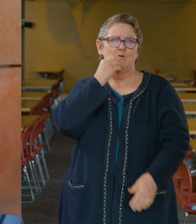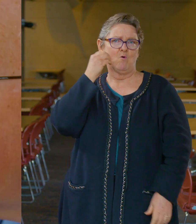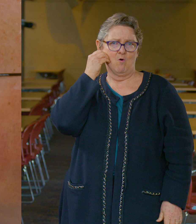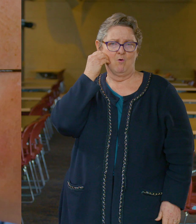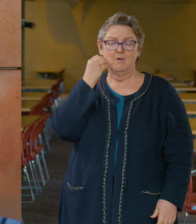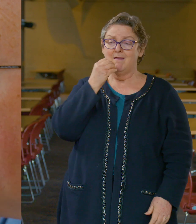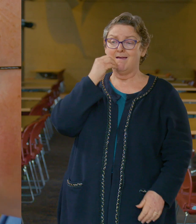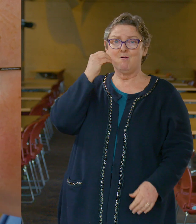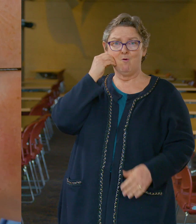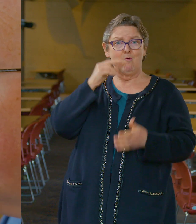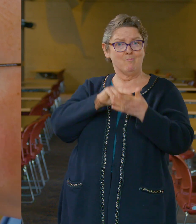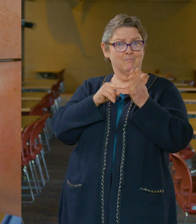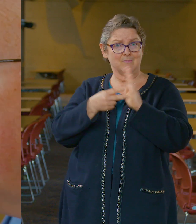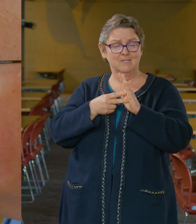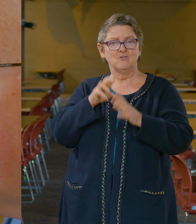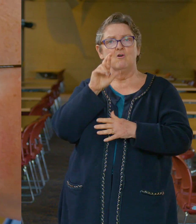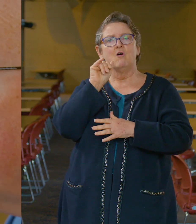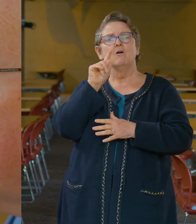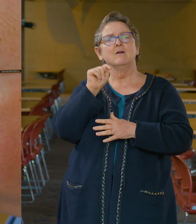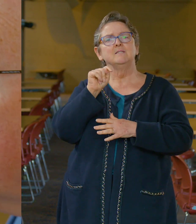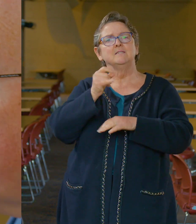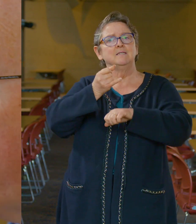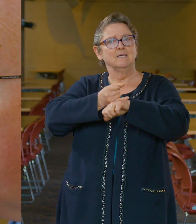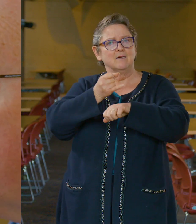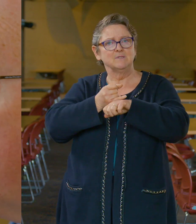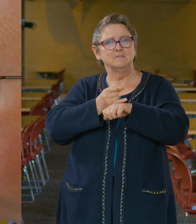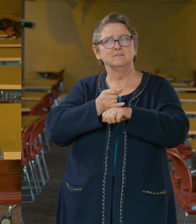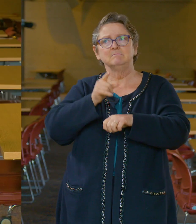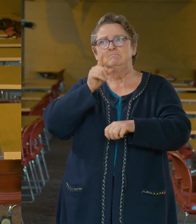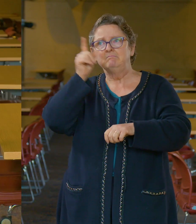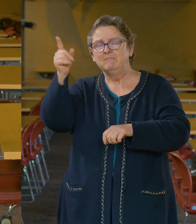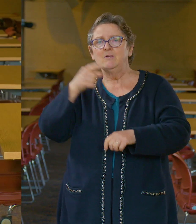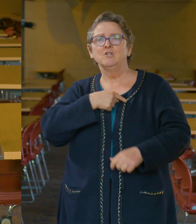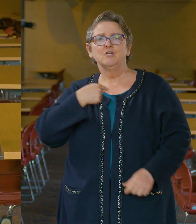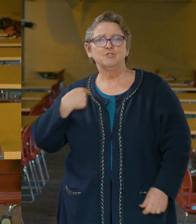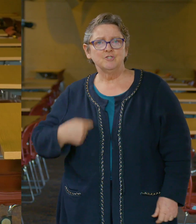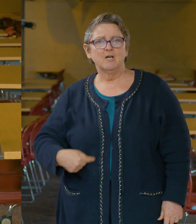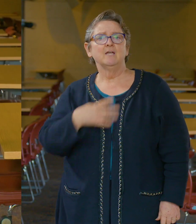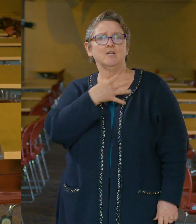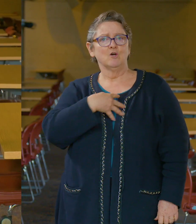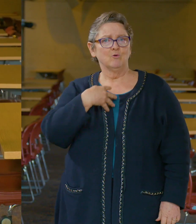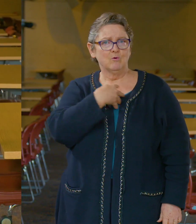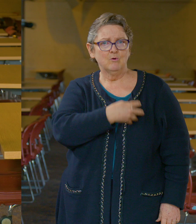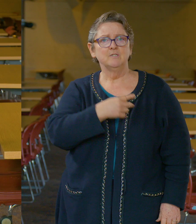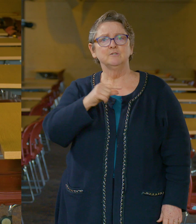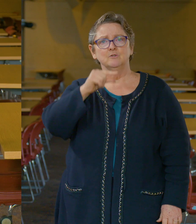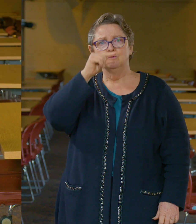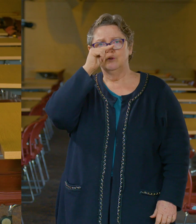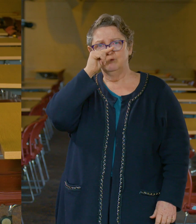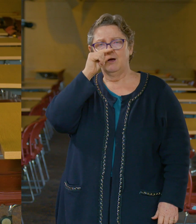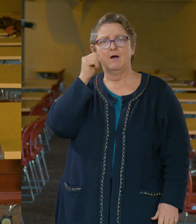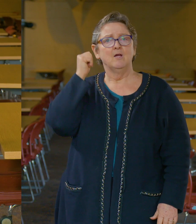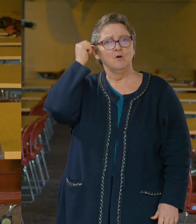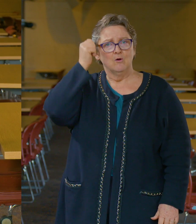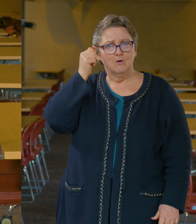And by "home" I mean RIT locations in China, Croatia, Dubai, Kosovo,